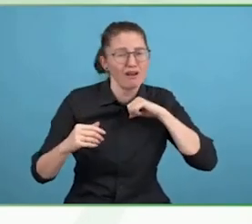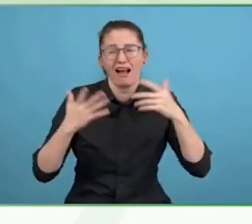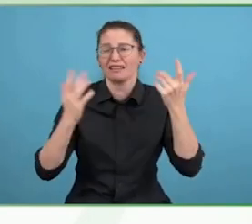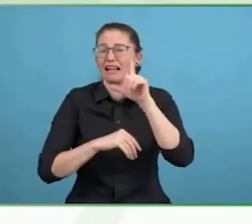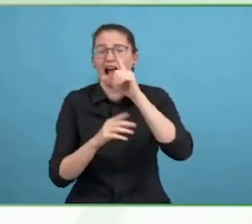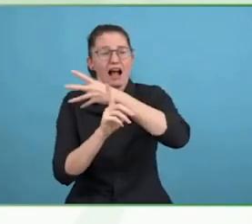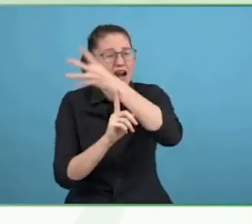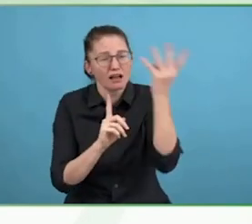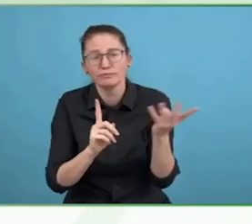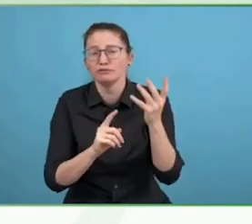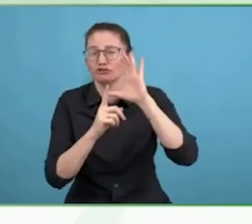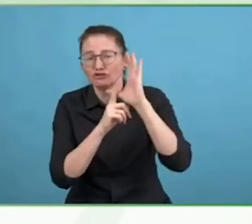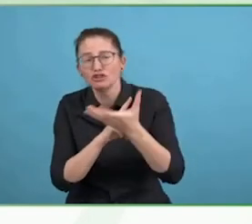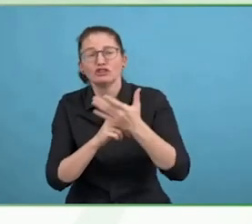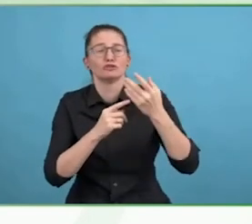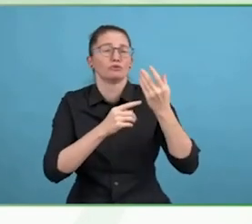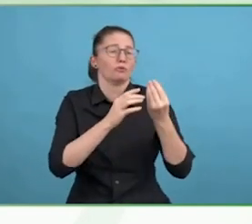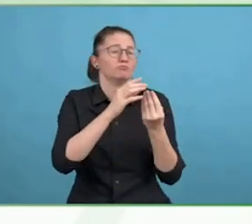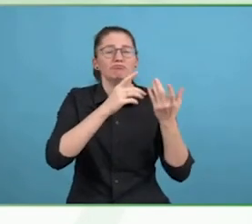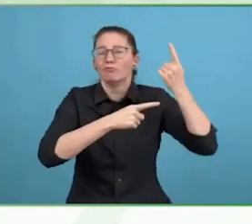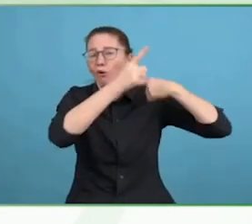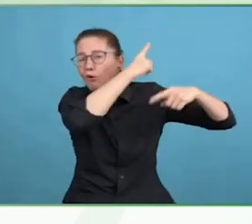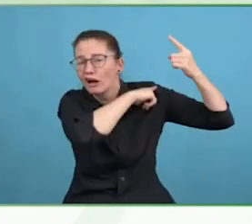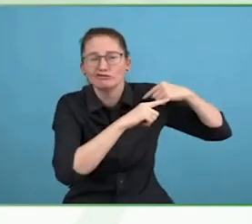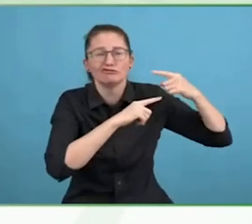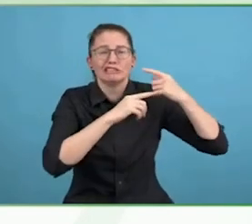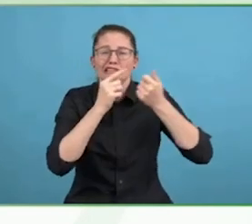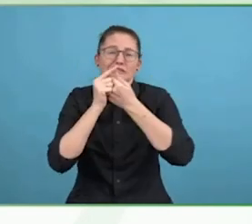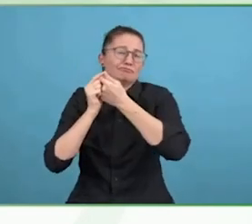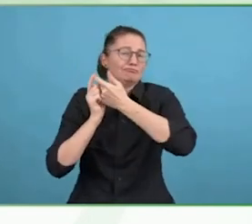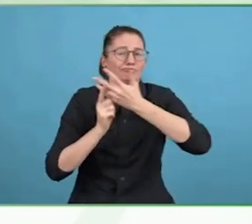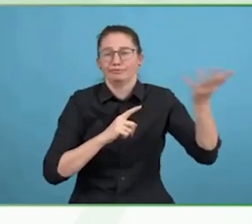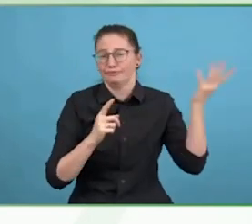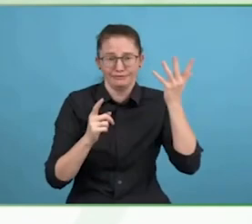For us, and Sanofi, 13,000 of our employees.